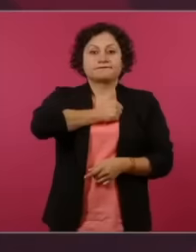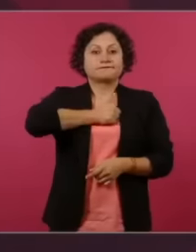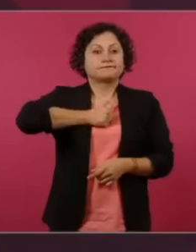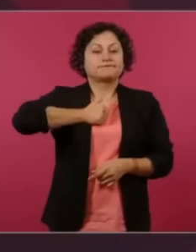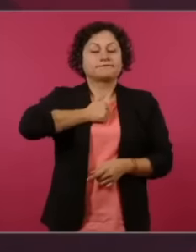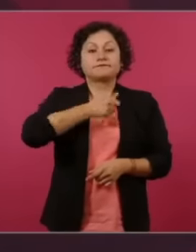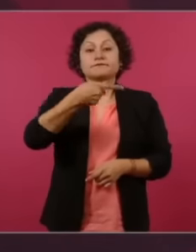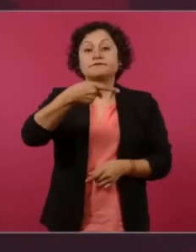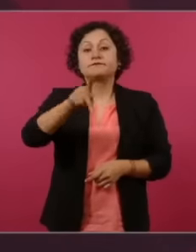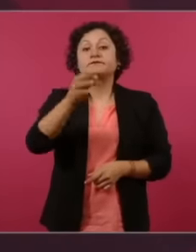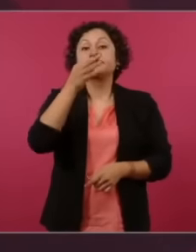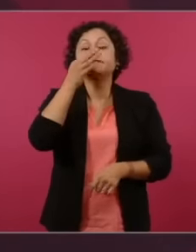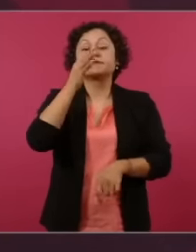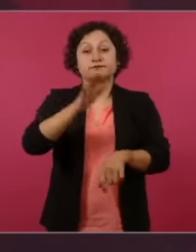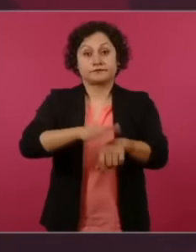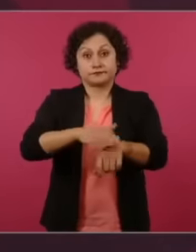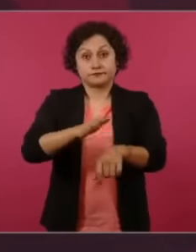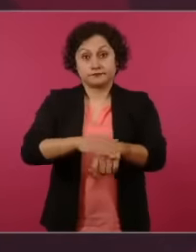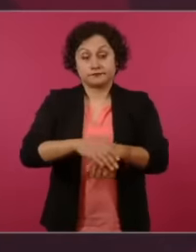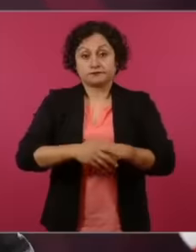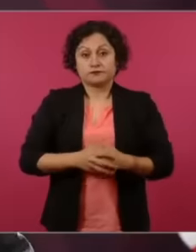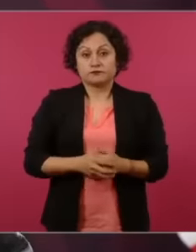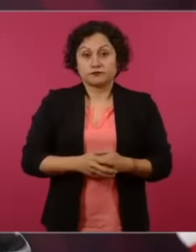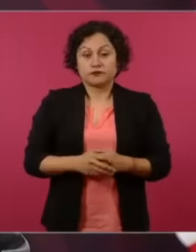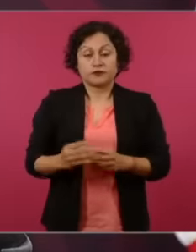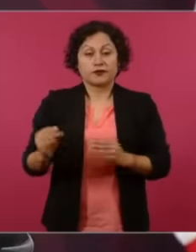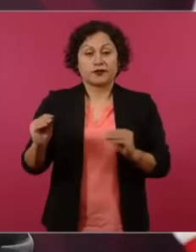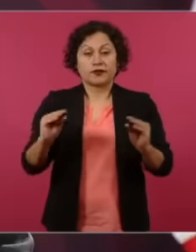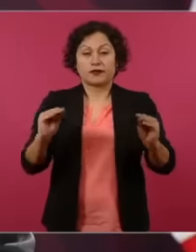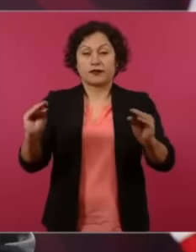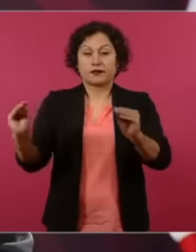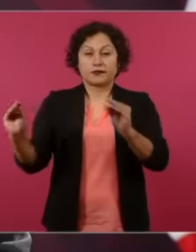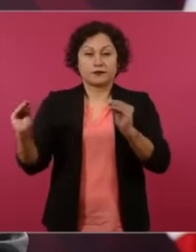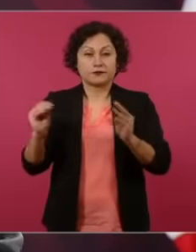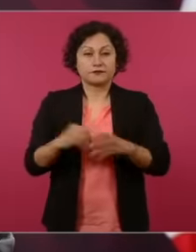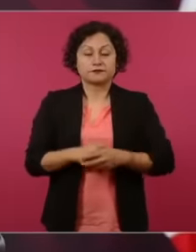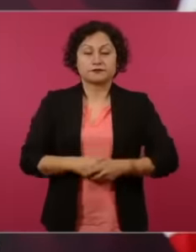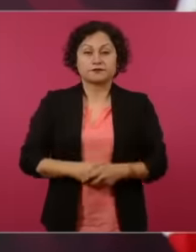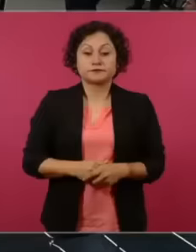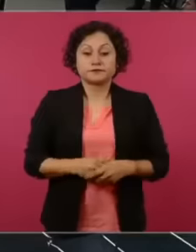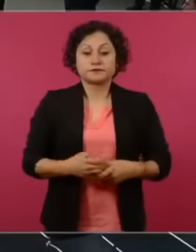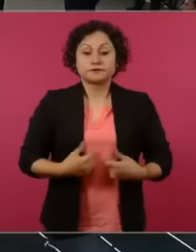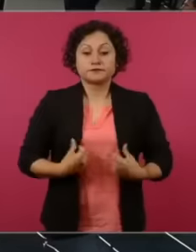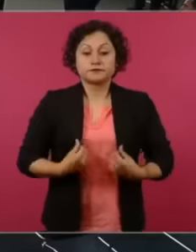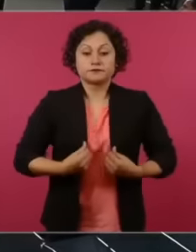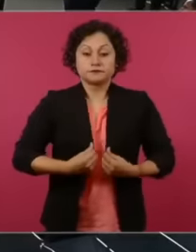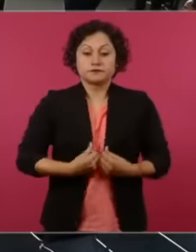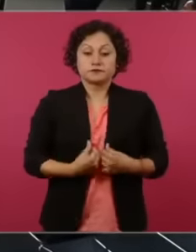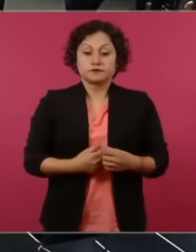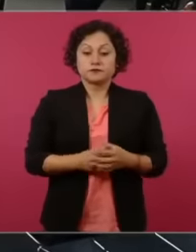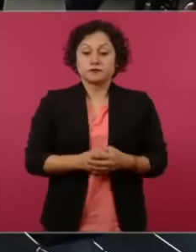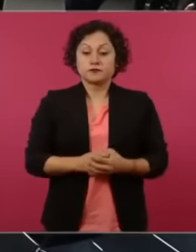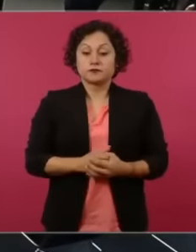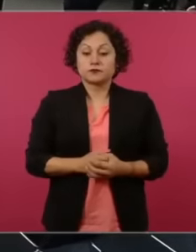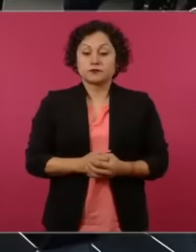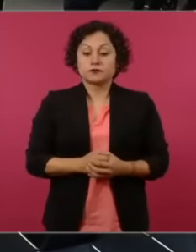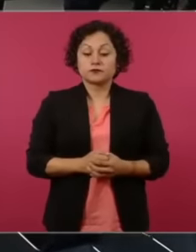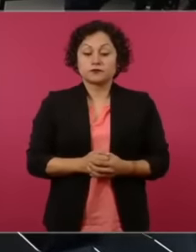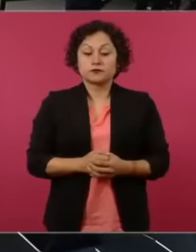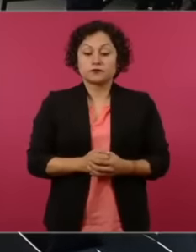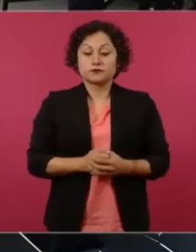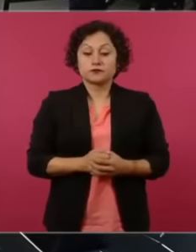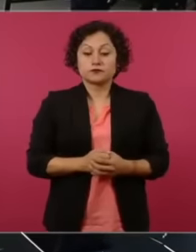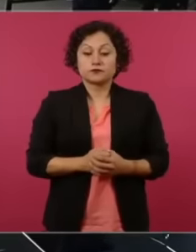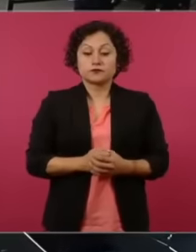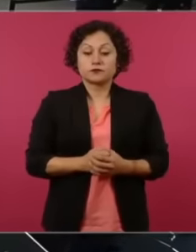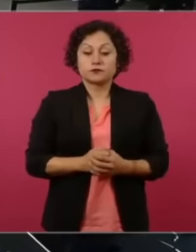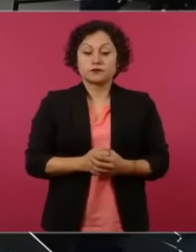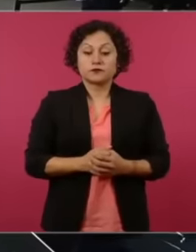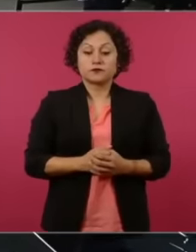how very brief city present of the attorney general of the republic